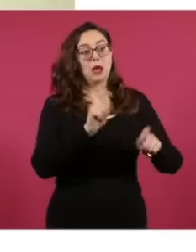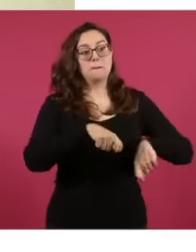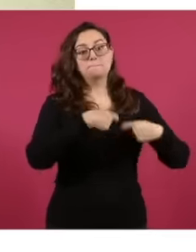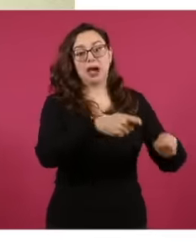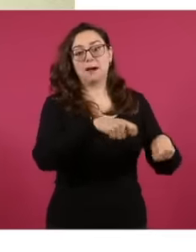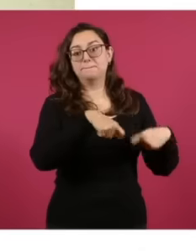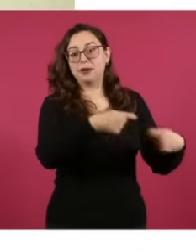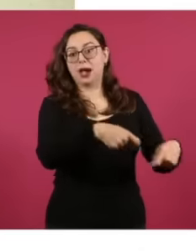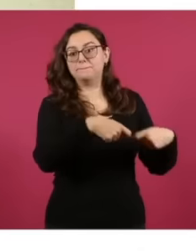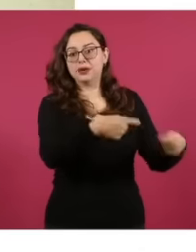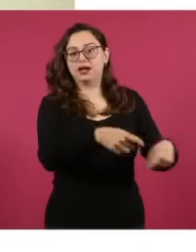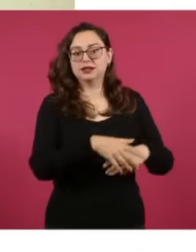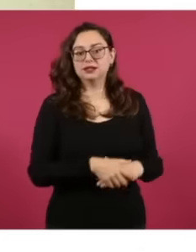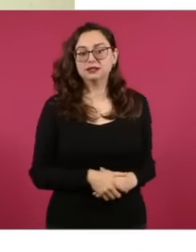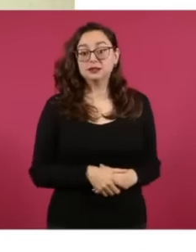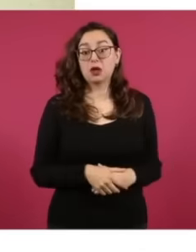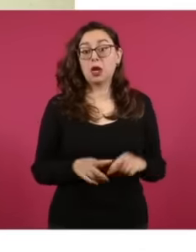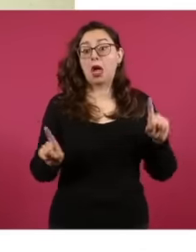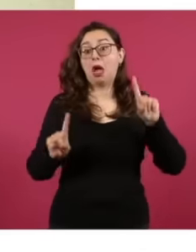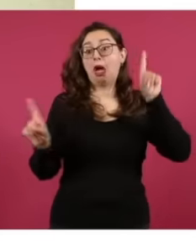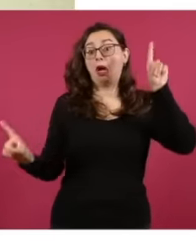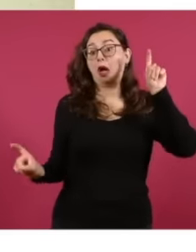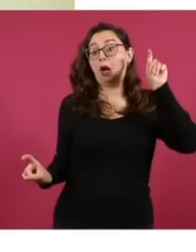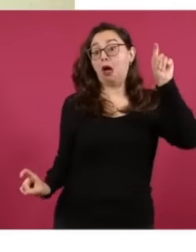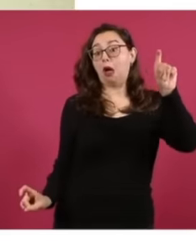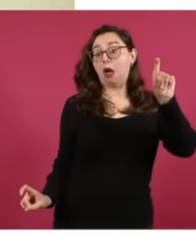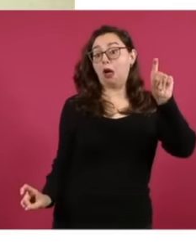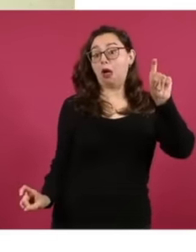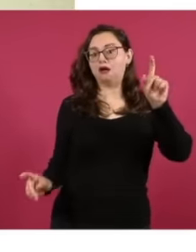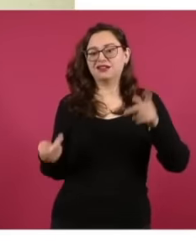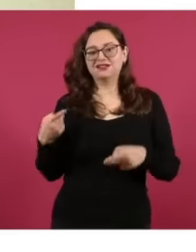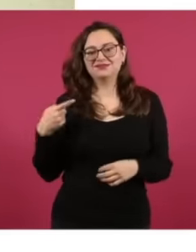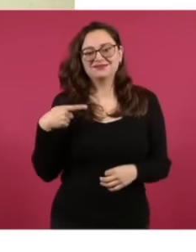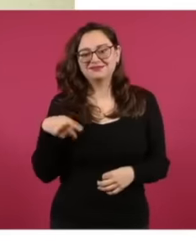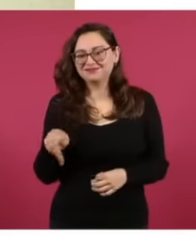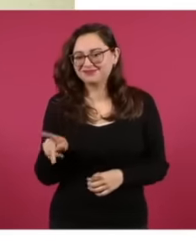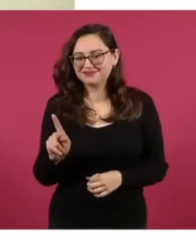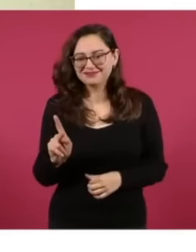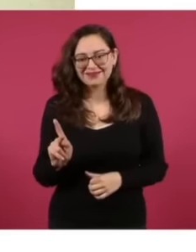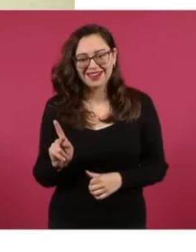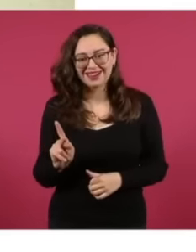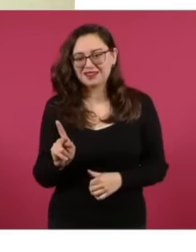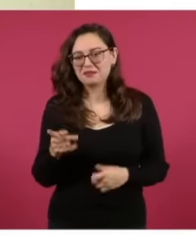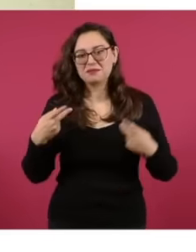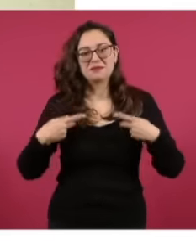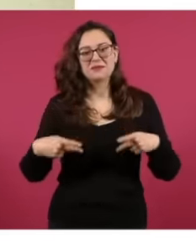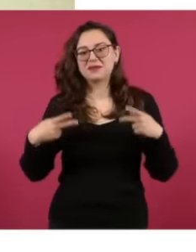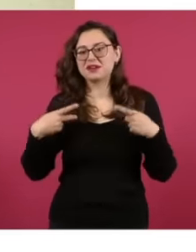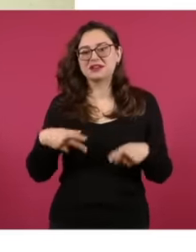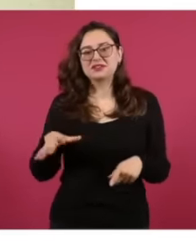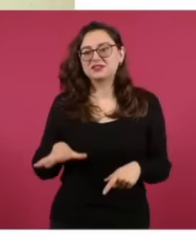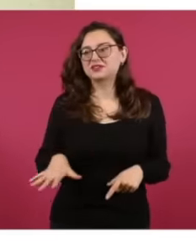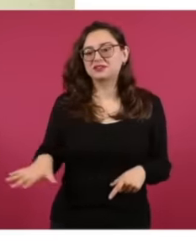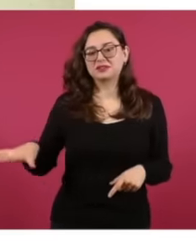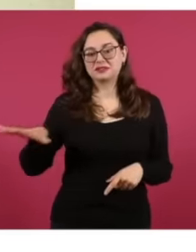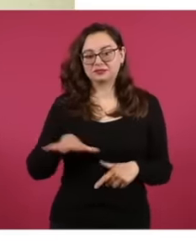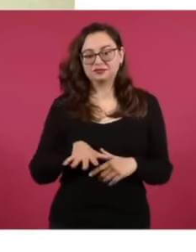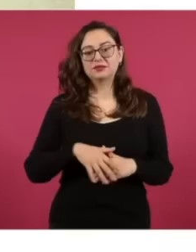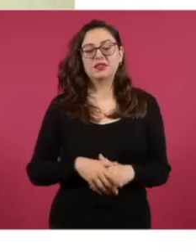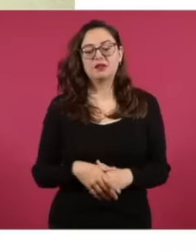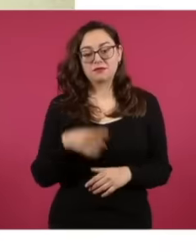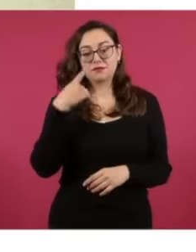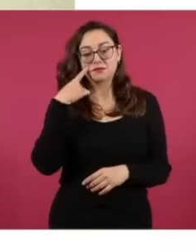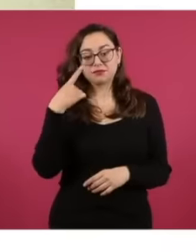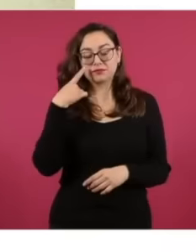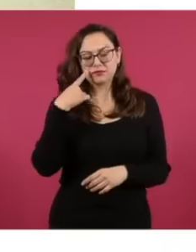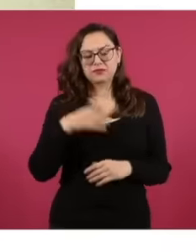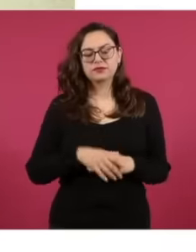he handled his information. The drug traffickers channeled